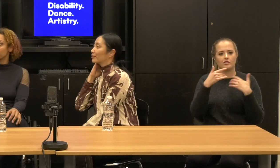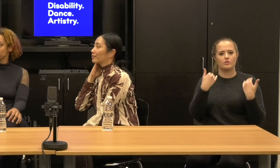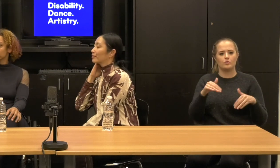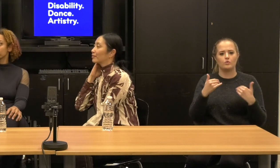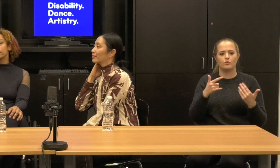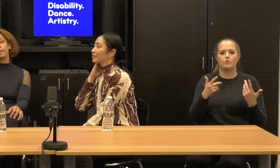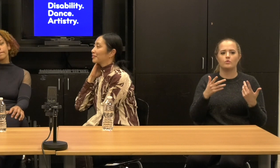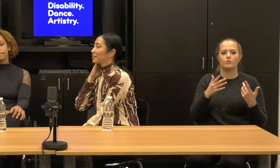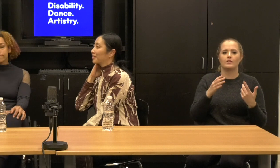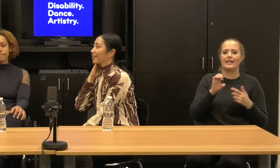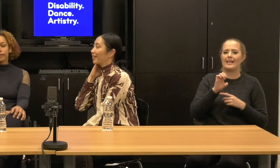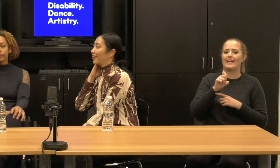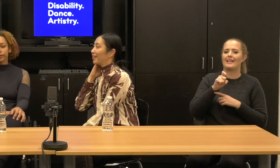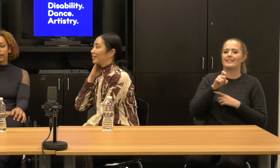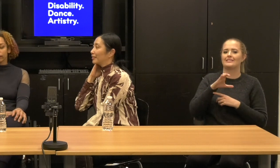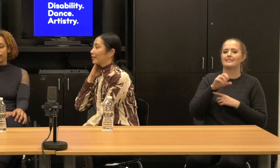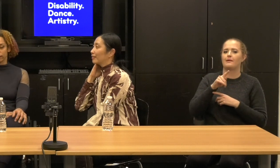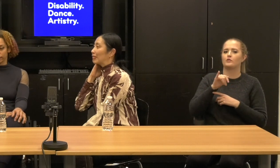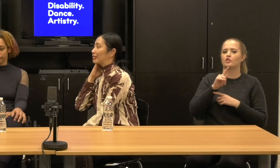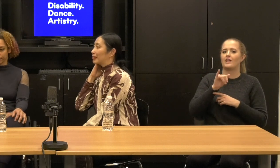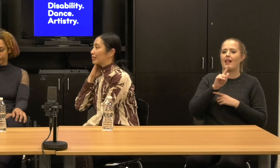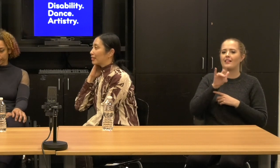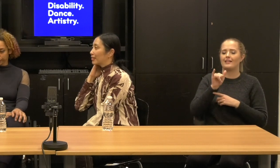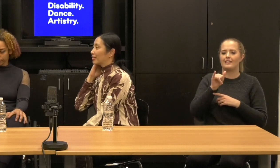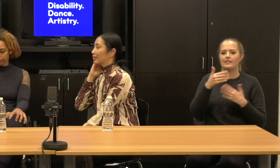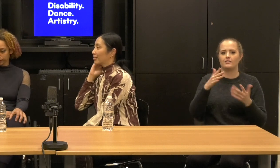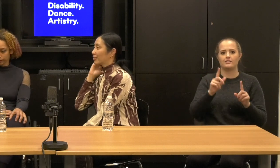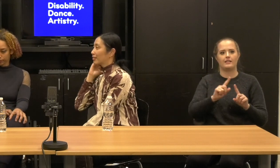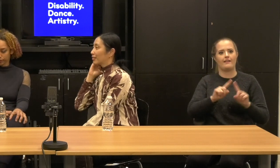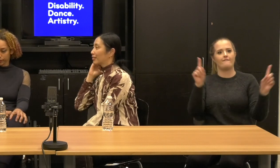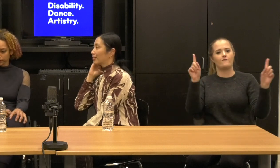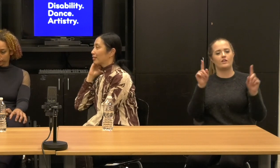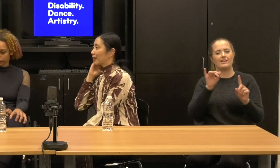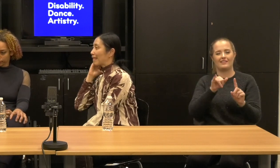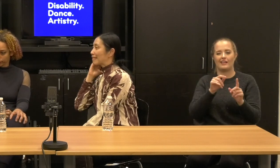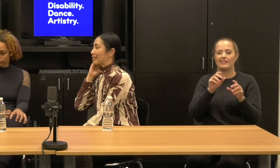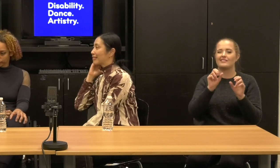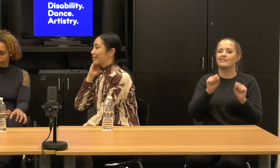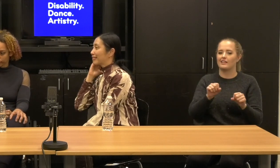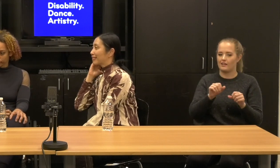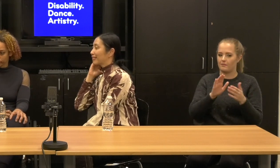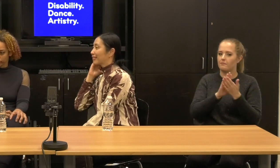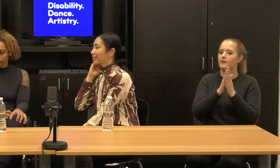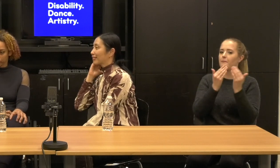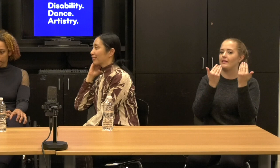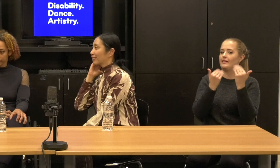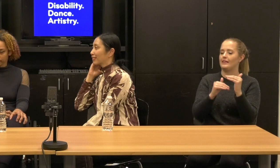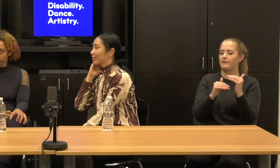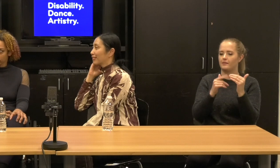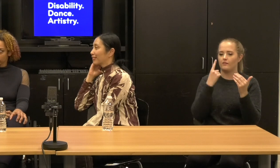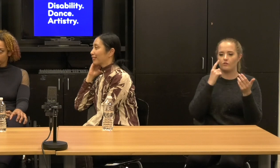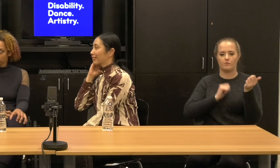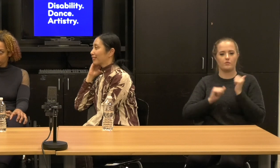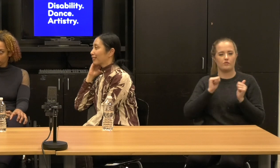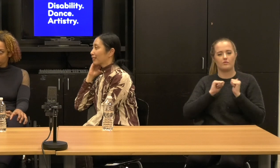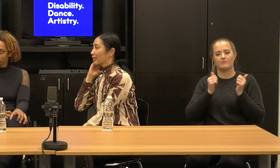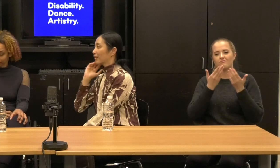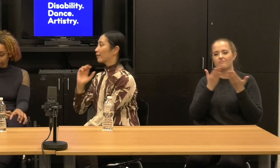It can be a limit to. Right. The idea that the, yeah, then there's ways that in disability arts and disability writing,